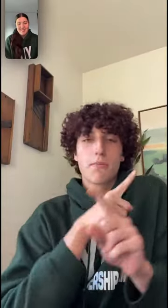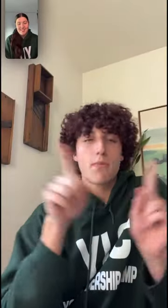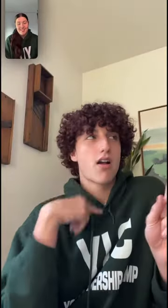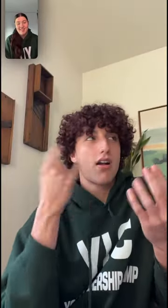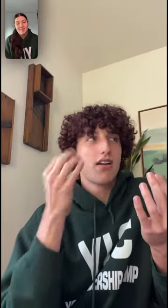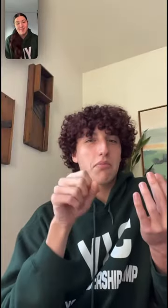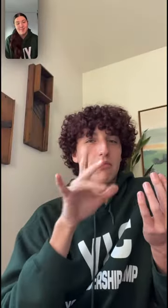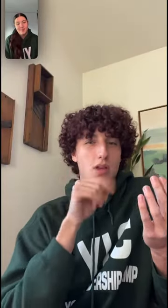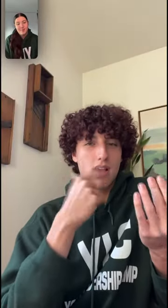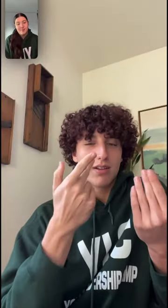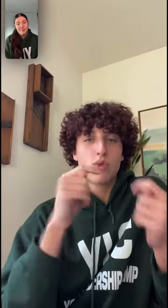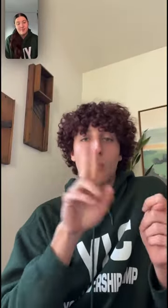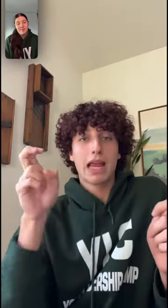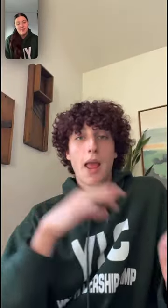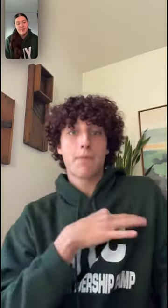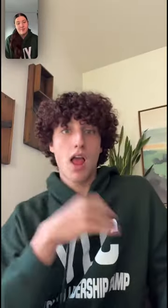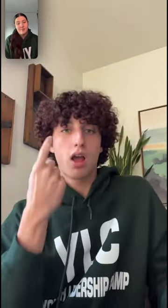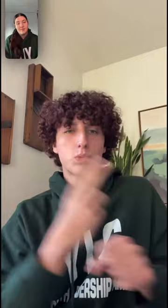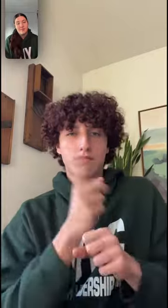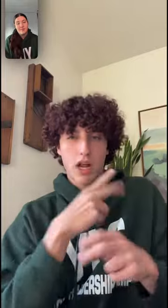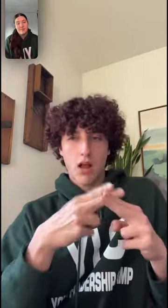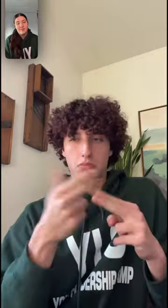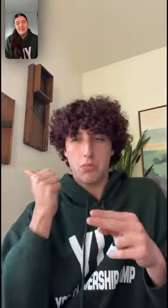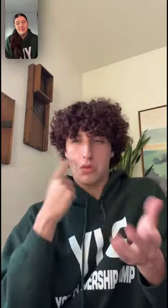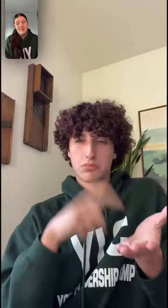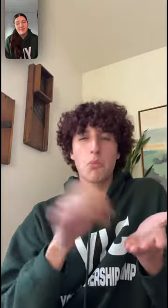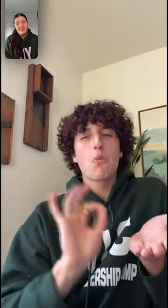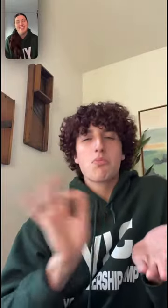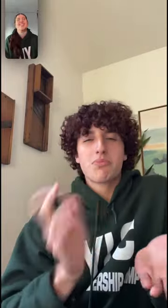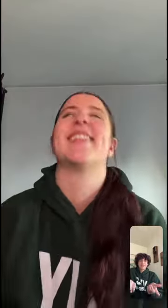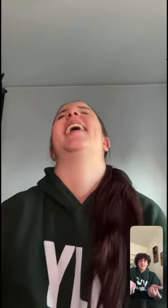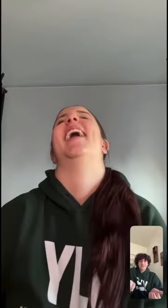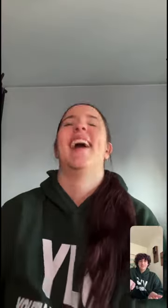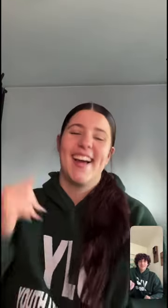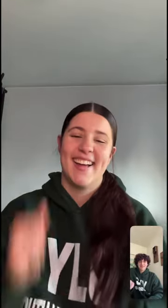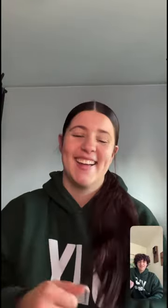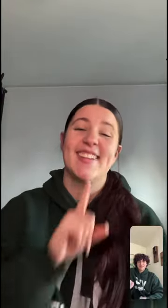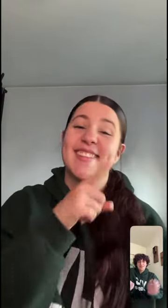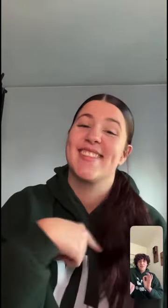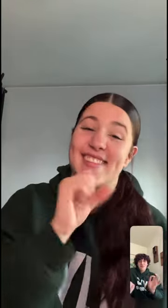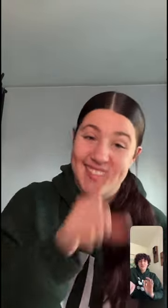Do you think we can try to re-apply but under fake names, so we can go back? They won't notice, right? I kissfist you!